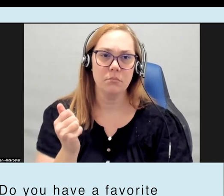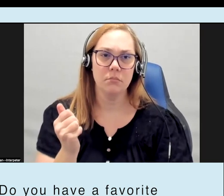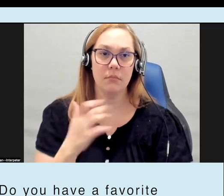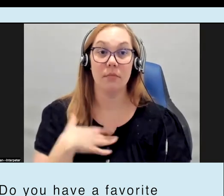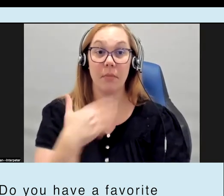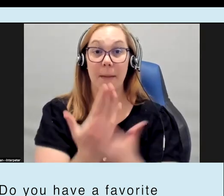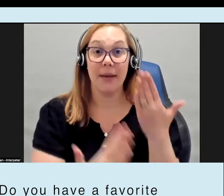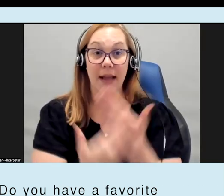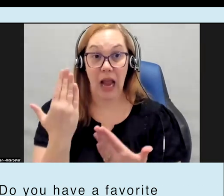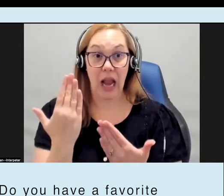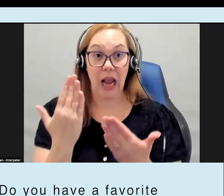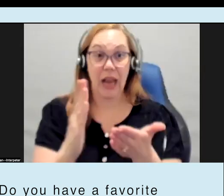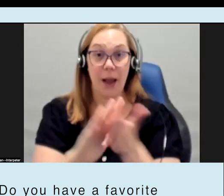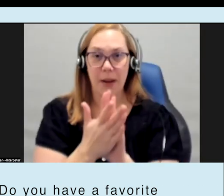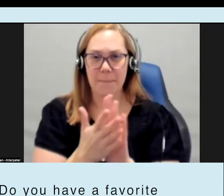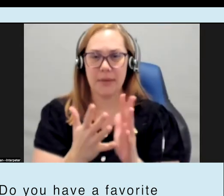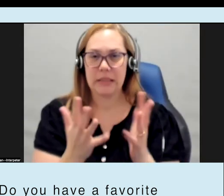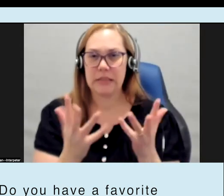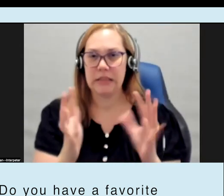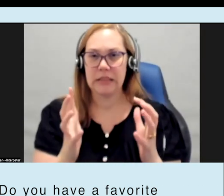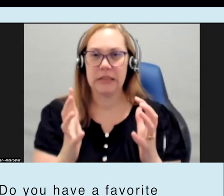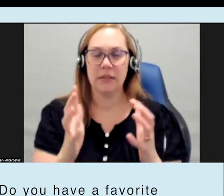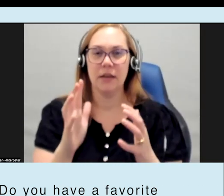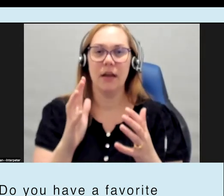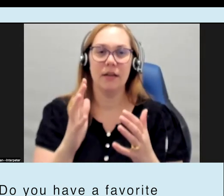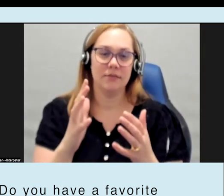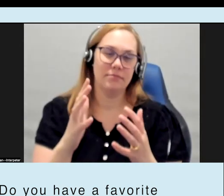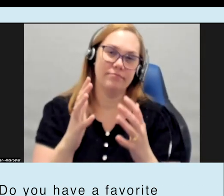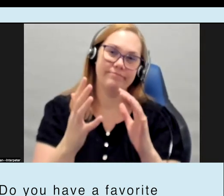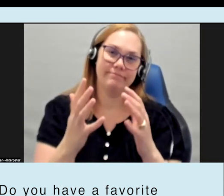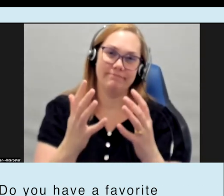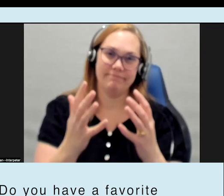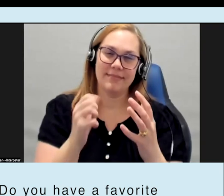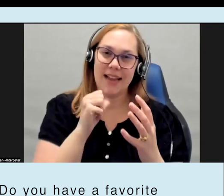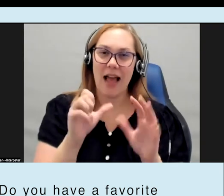become a little bit fiddly because of my joints and so working with the glue was a little bit